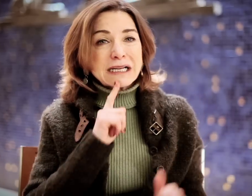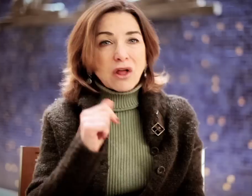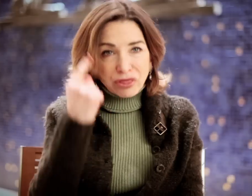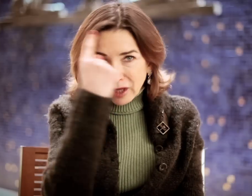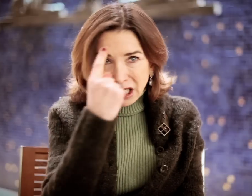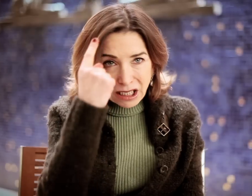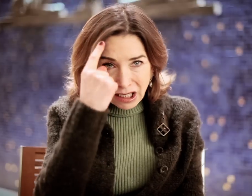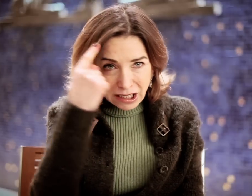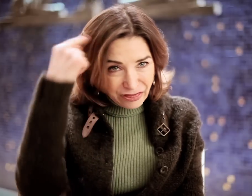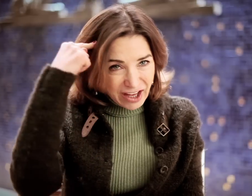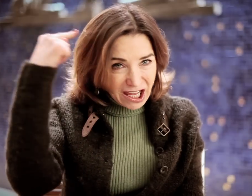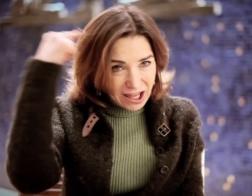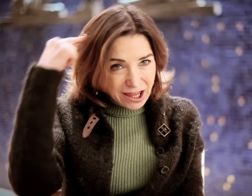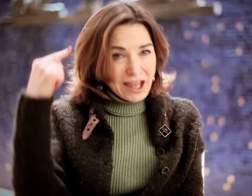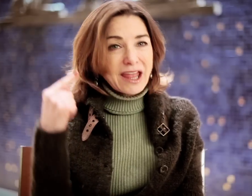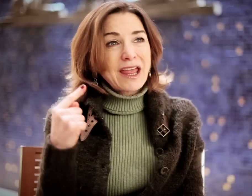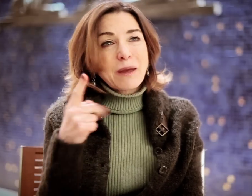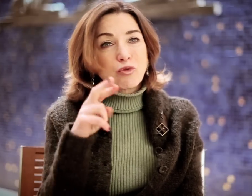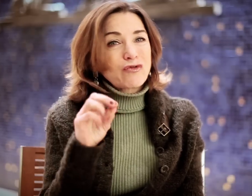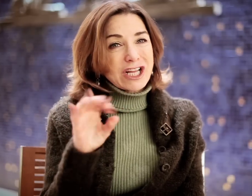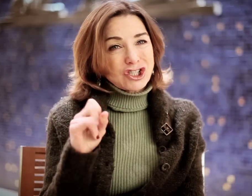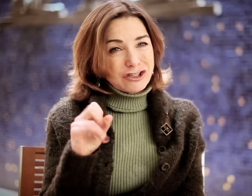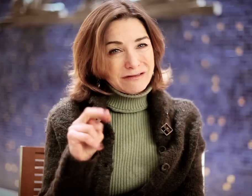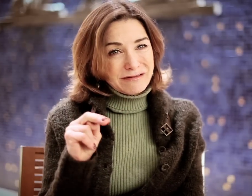Acting is a thinking profession.